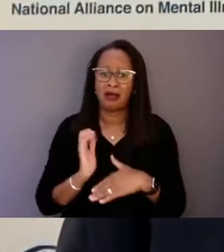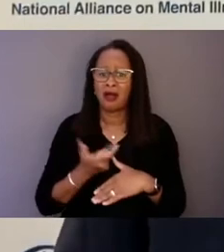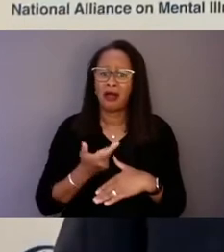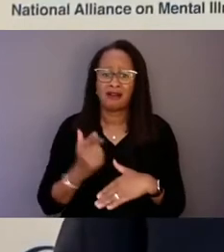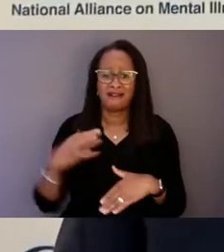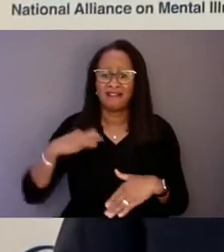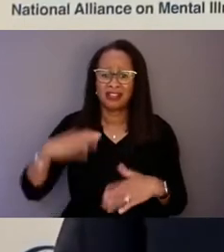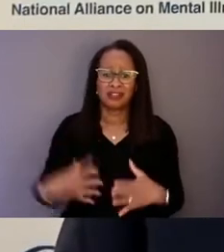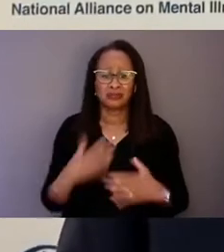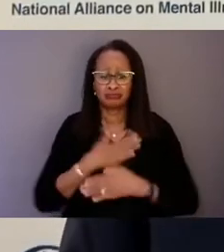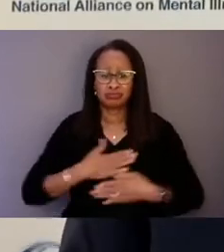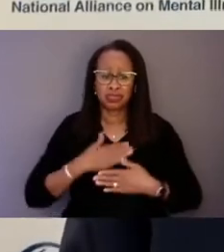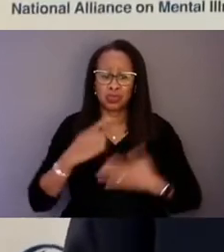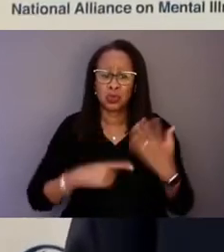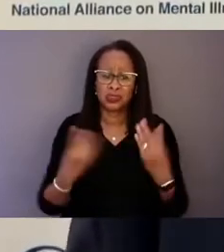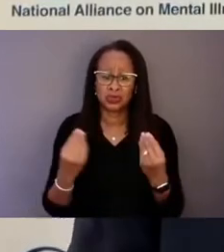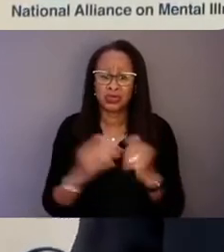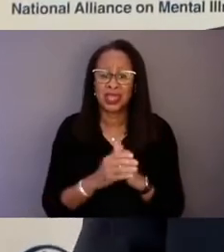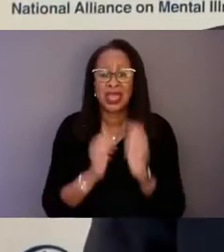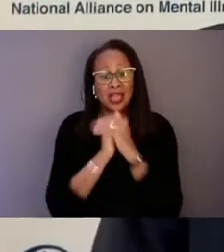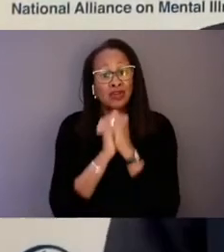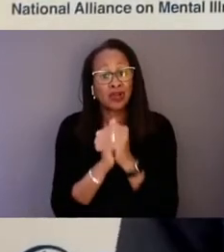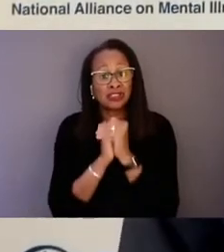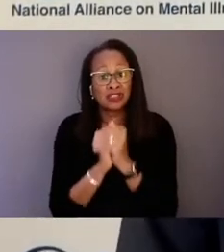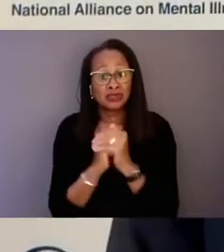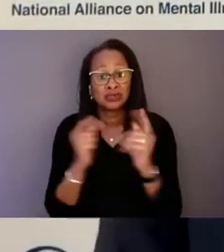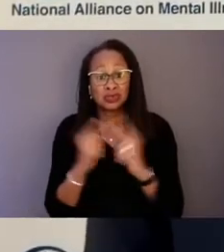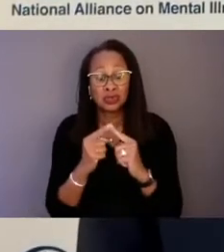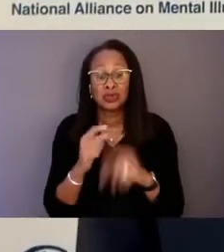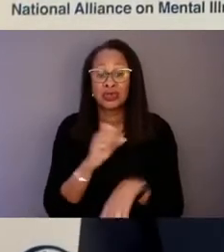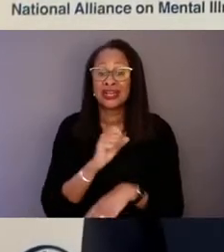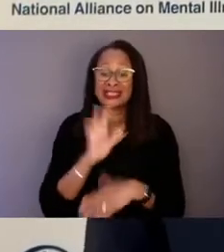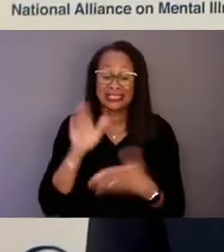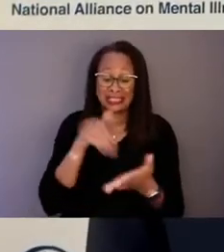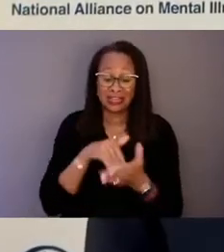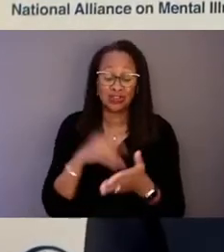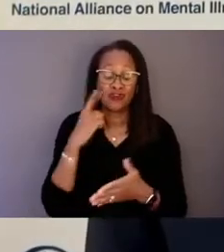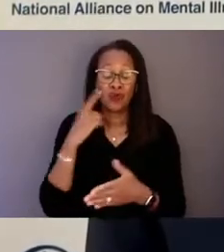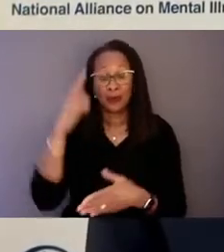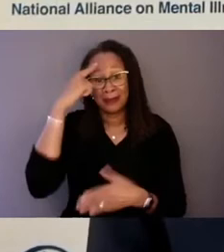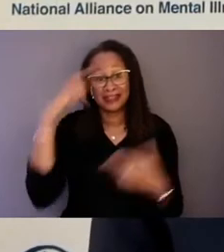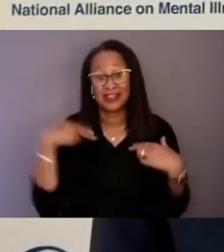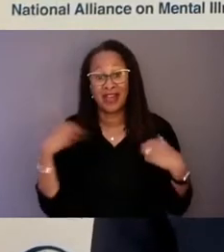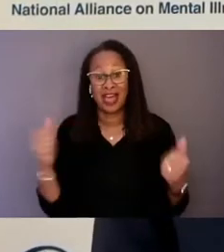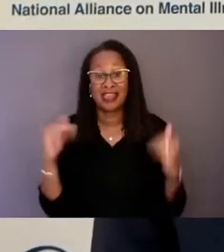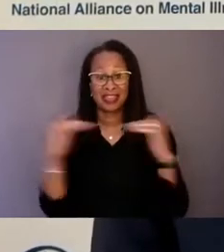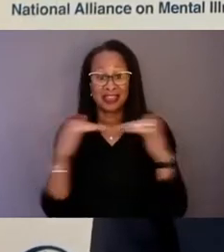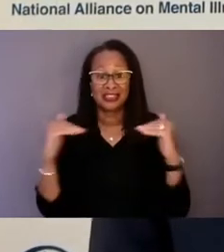and congratulations to the Center for Mental Health Equity, the Kennedy-Satcher Center for Mental Health Equity,